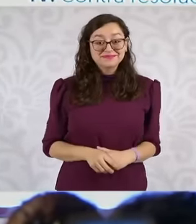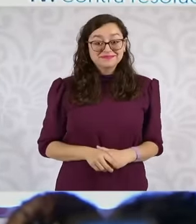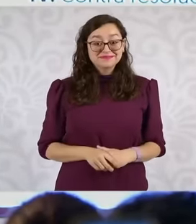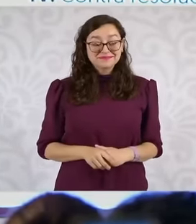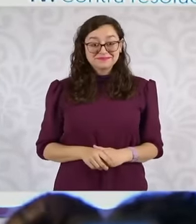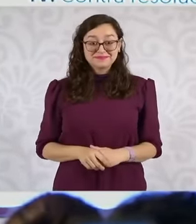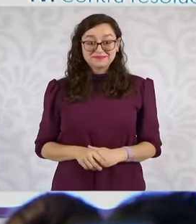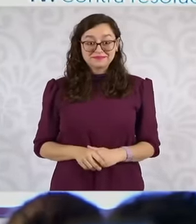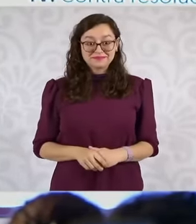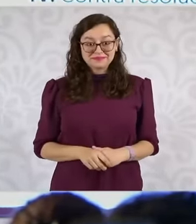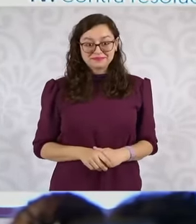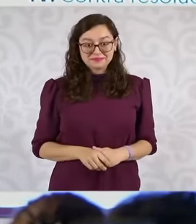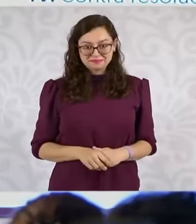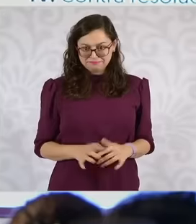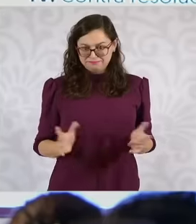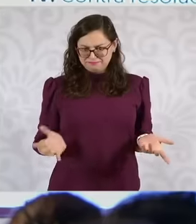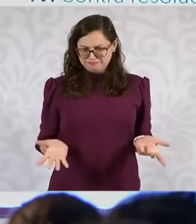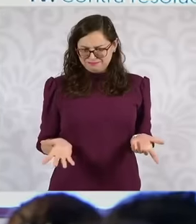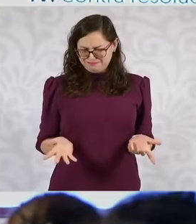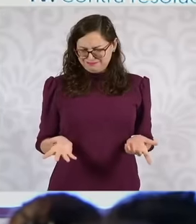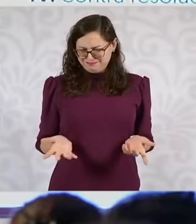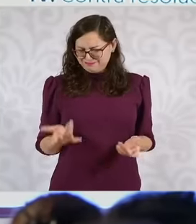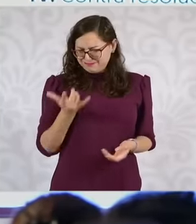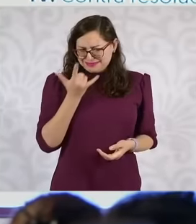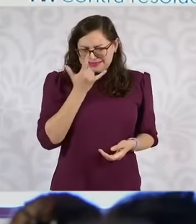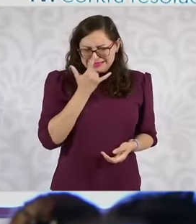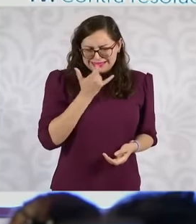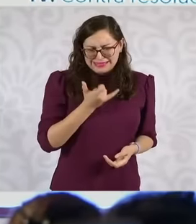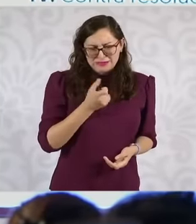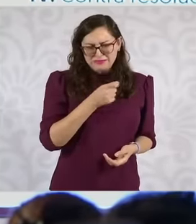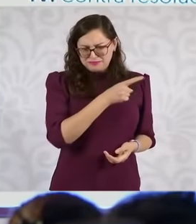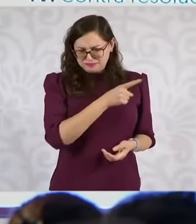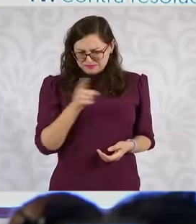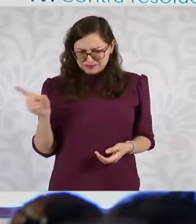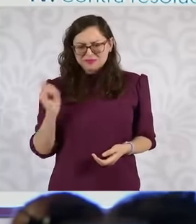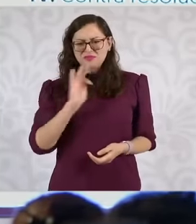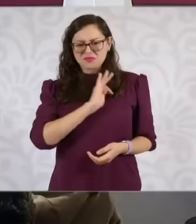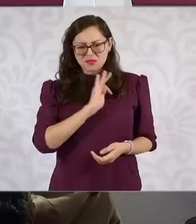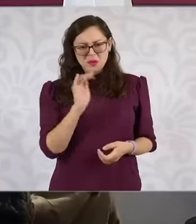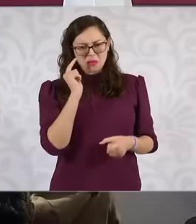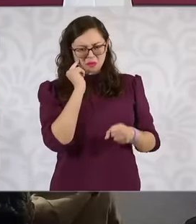But if you realize It is totally